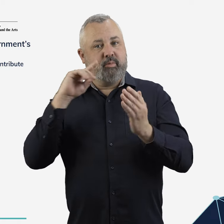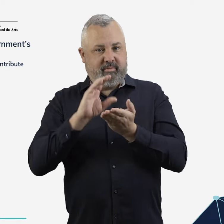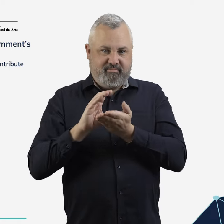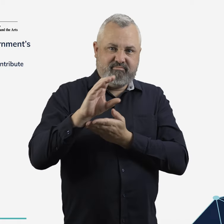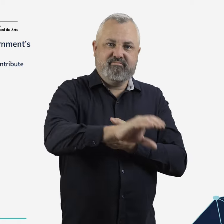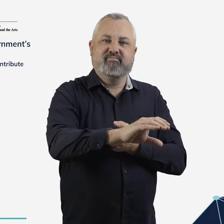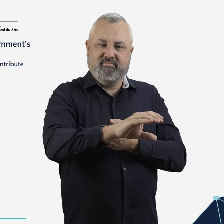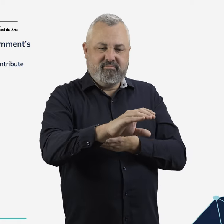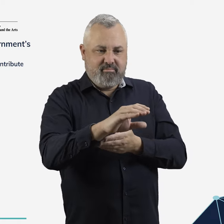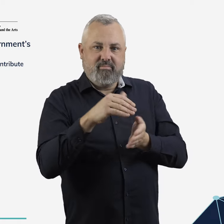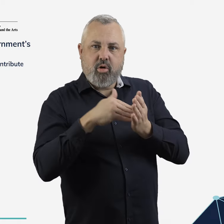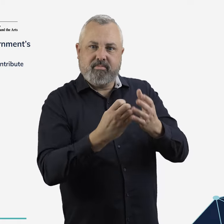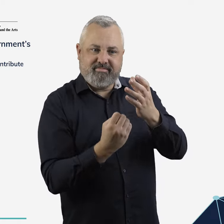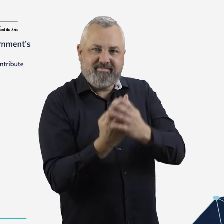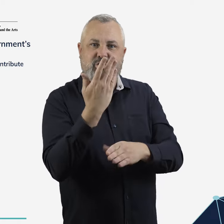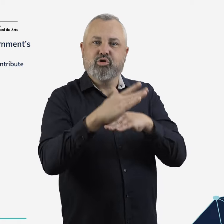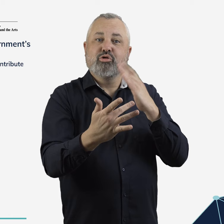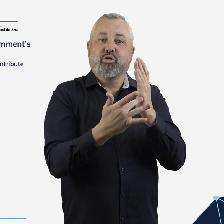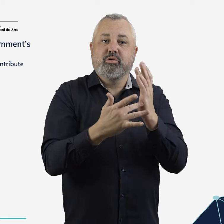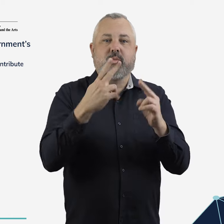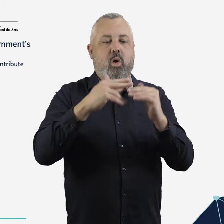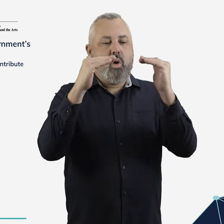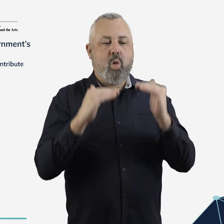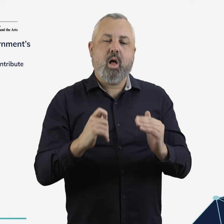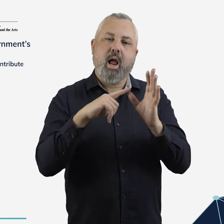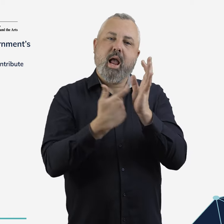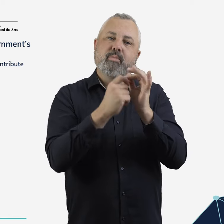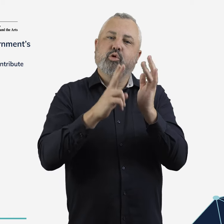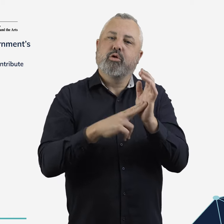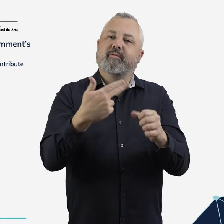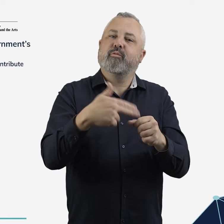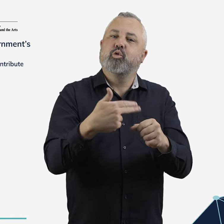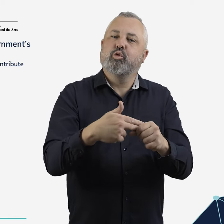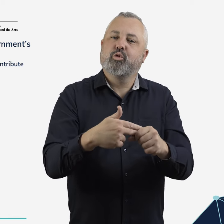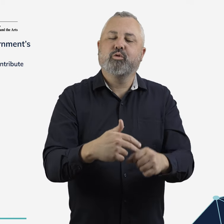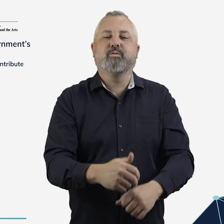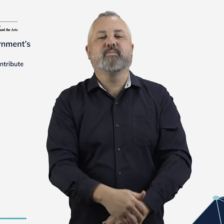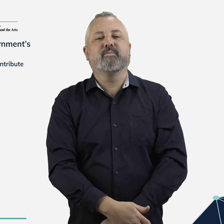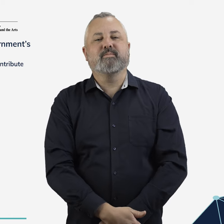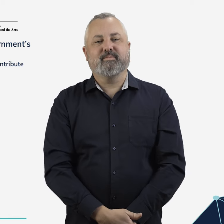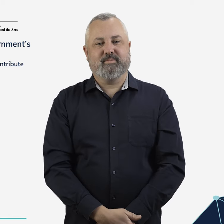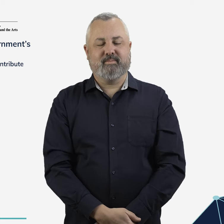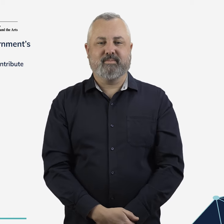support development of a SAF industry with production from renewable feedstocks in Australia.